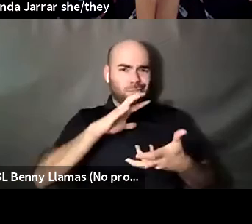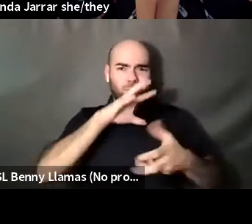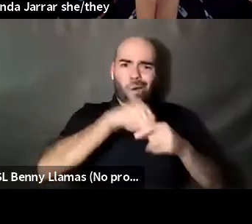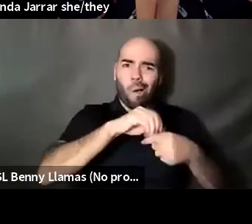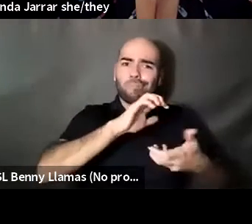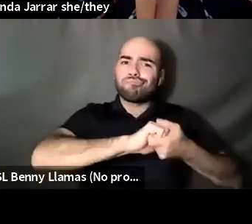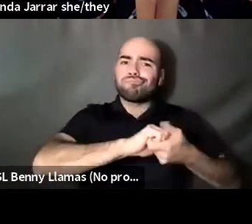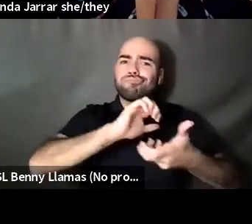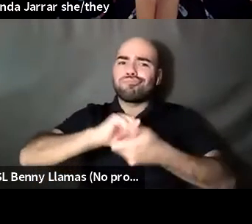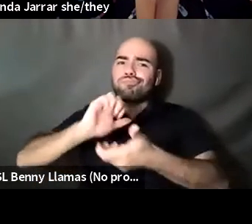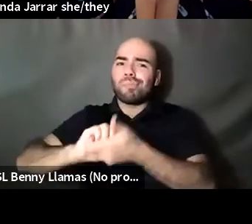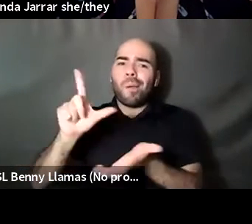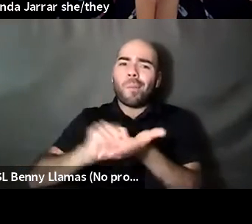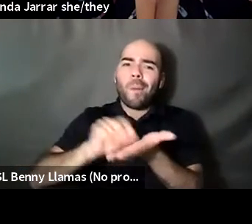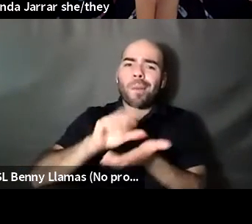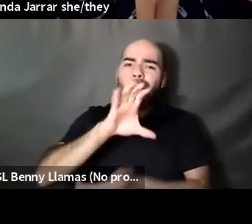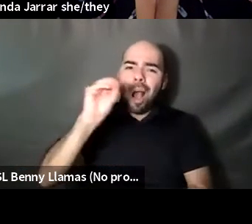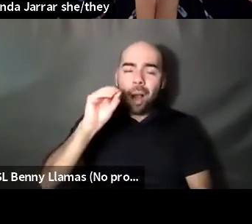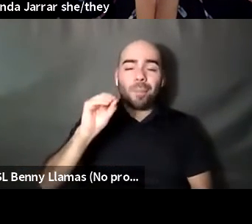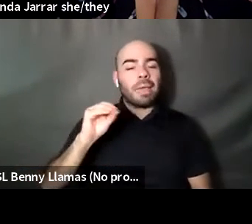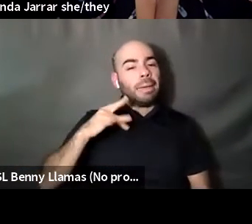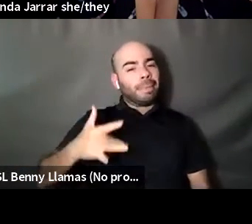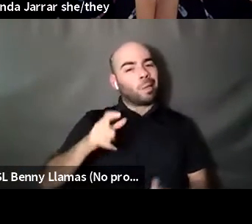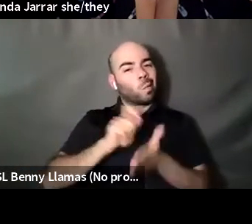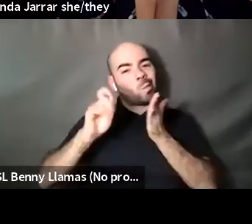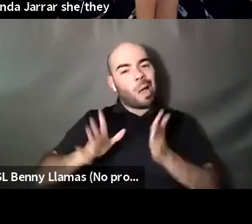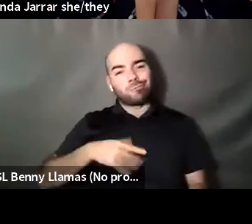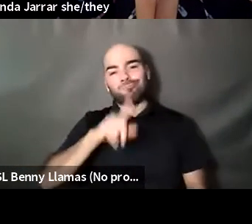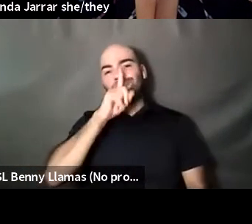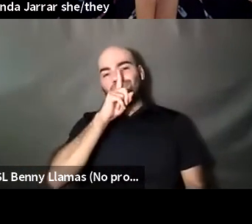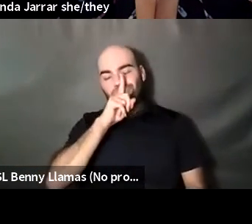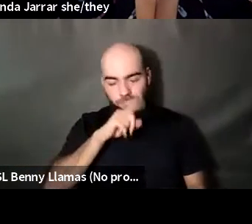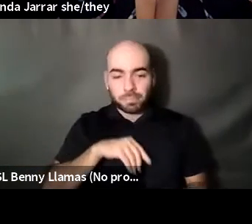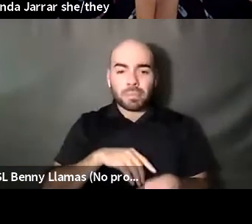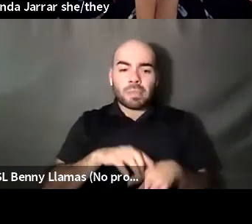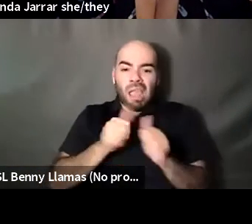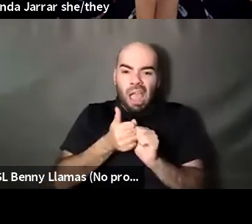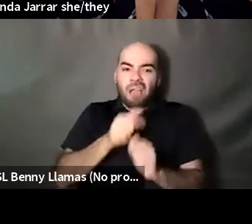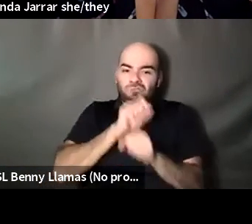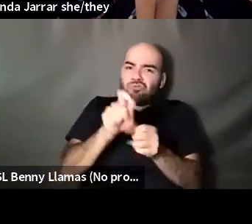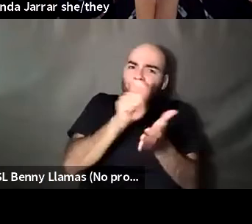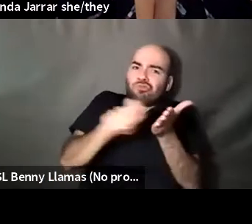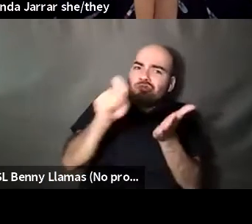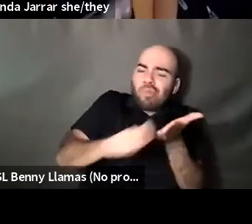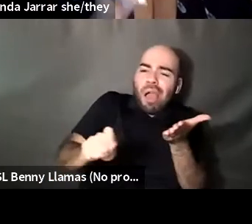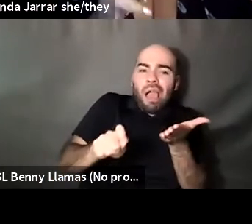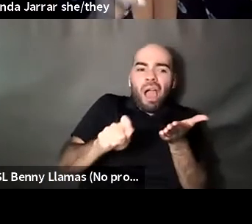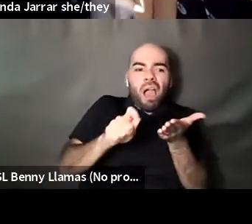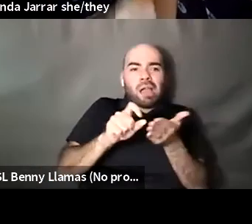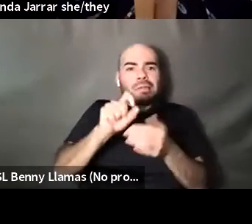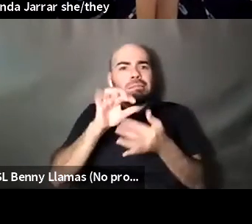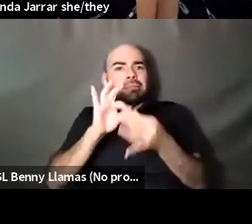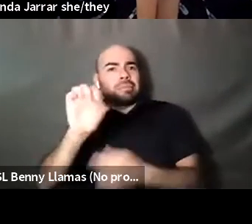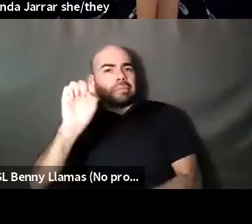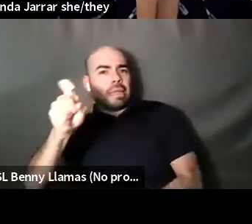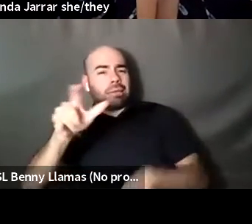Kenyon Farrow (he/him/his): Dynamic with writers is what it also means to be doing it in the context of, like, you know, capitalism. Right. And so, dealing with, like, whether it's literary agents.